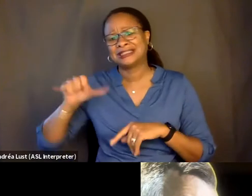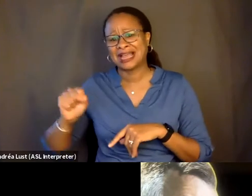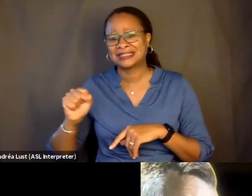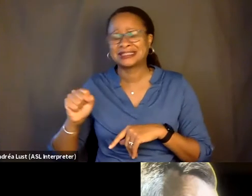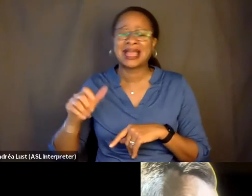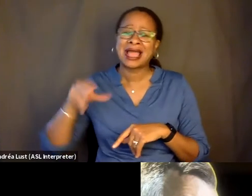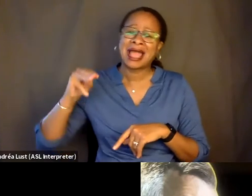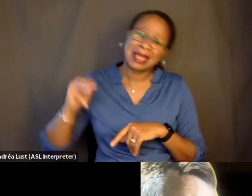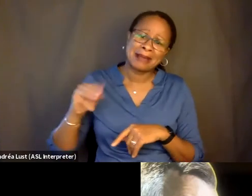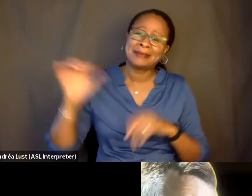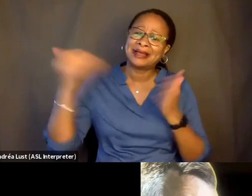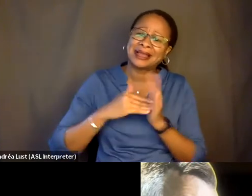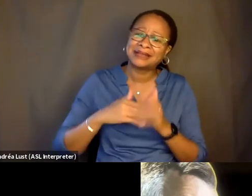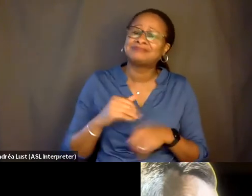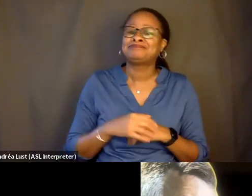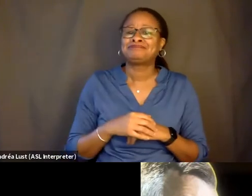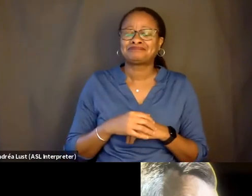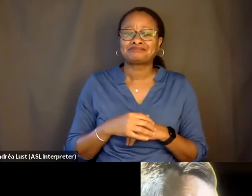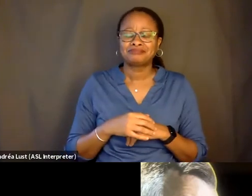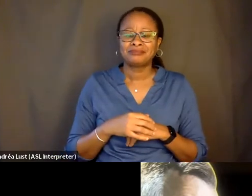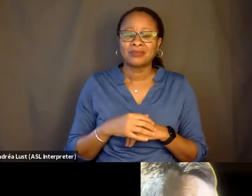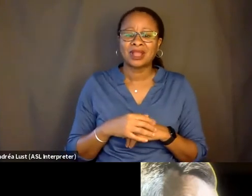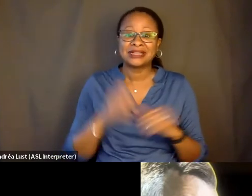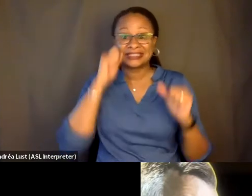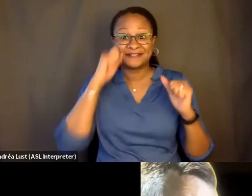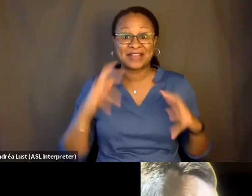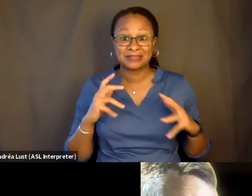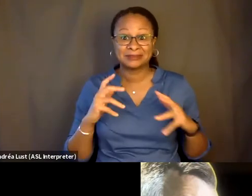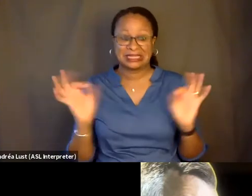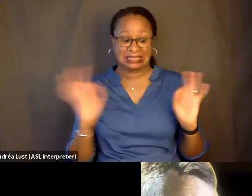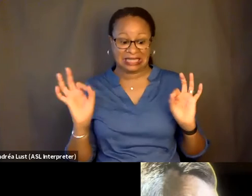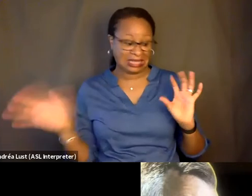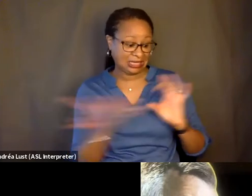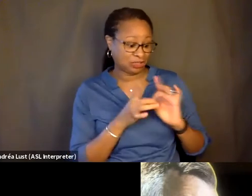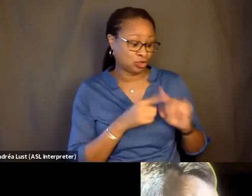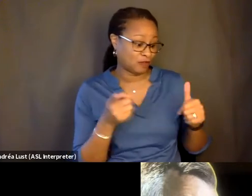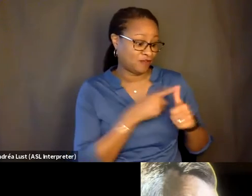And so it's fascinating to me that you would say it's nothing like "Cameraperson."